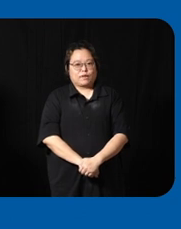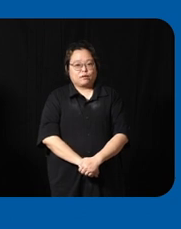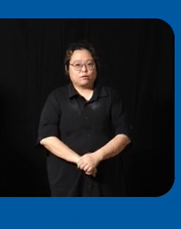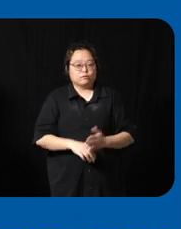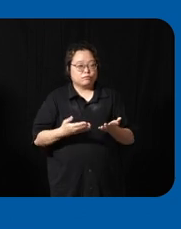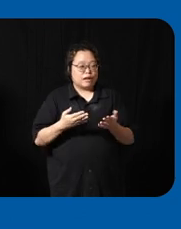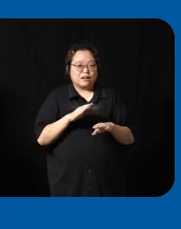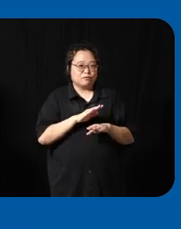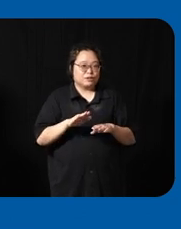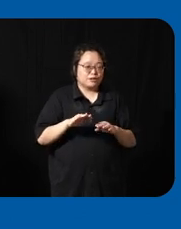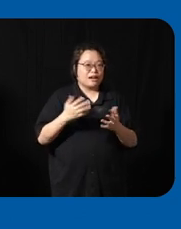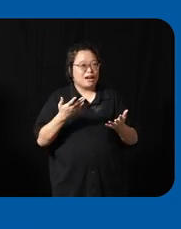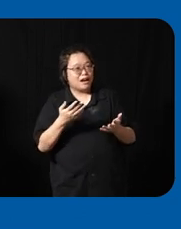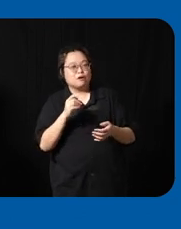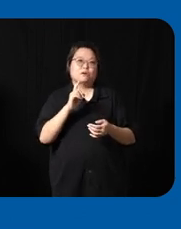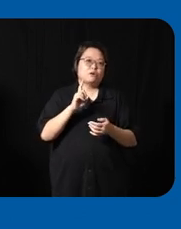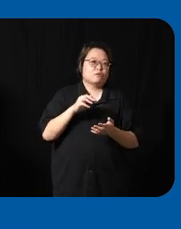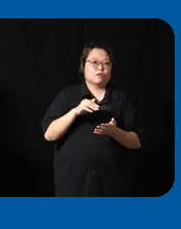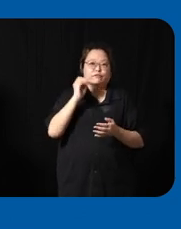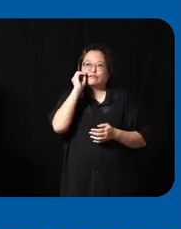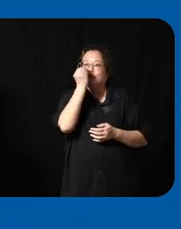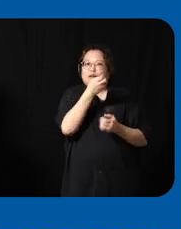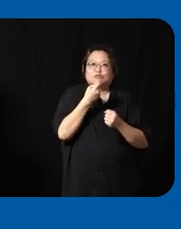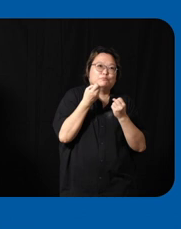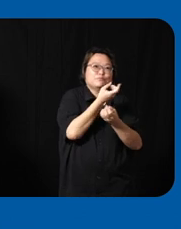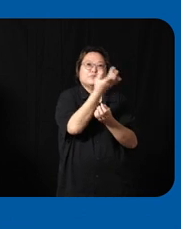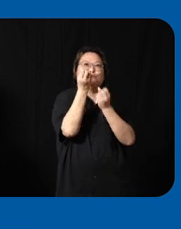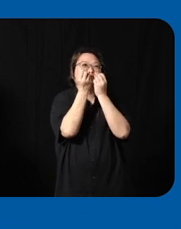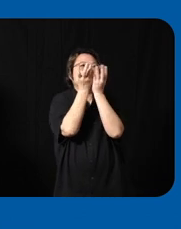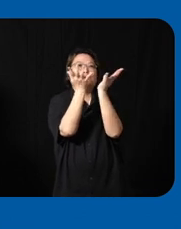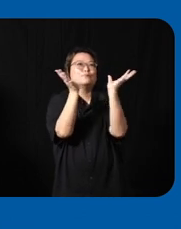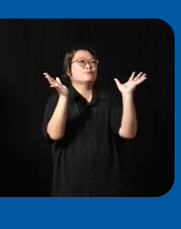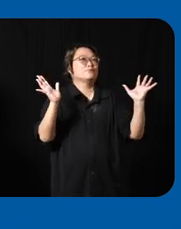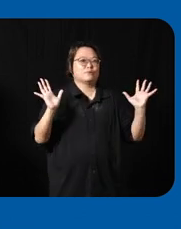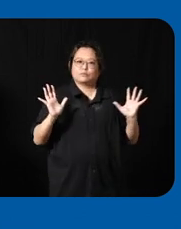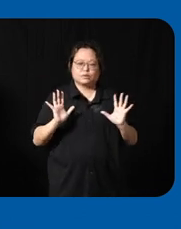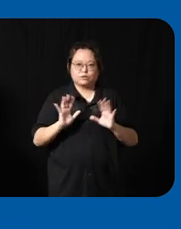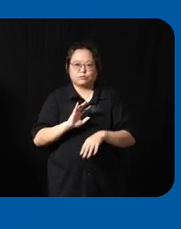don't just let a thousand uh flowers bloom right we what we really want to do is really to achieve